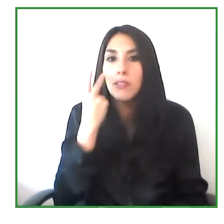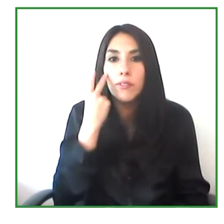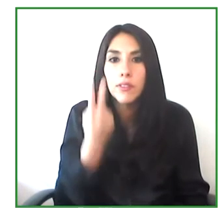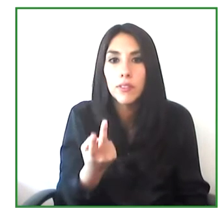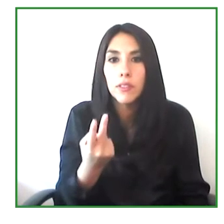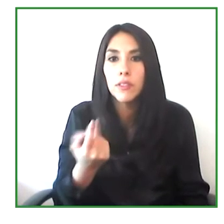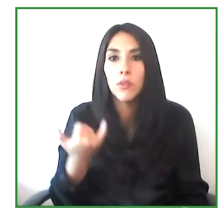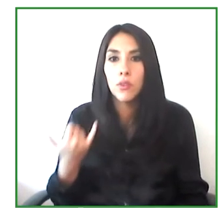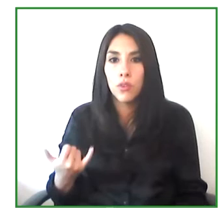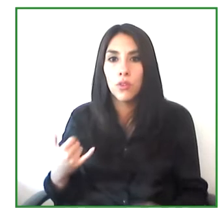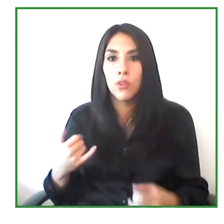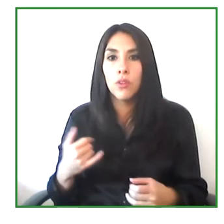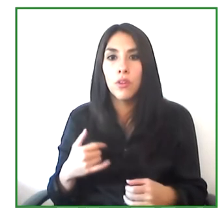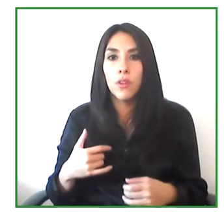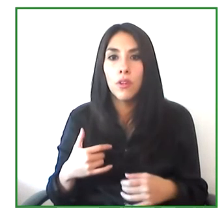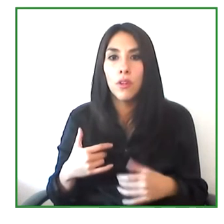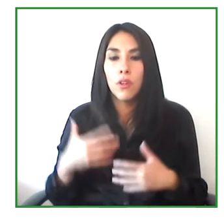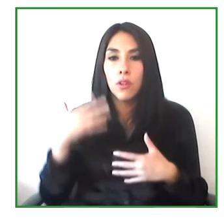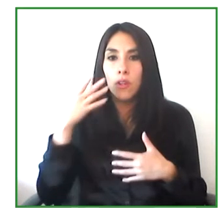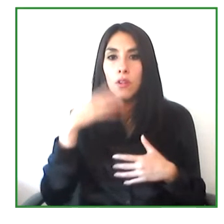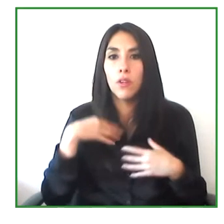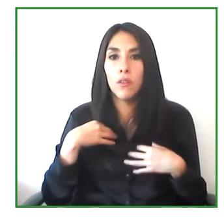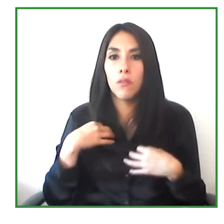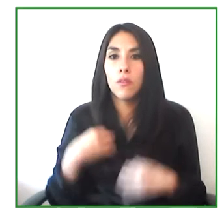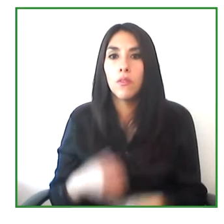I'm a blind person. I have